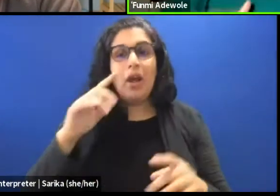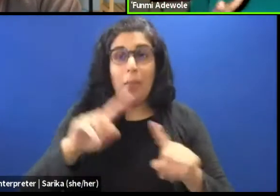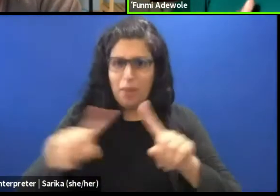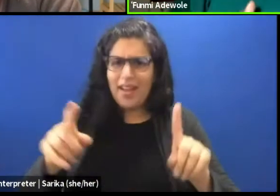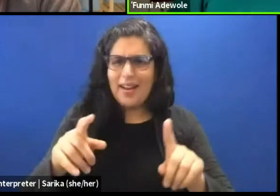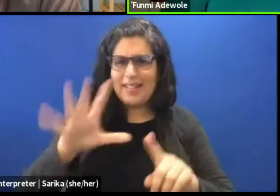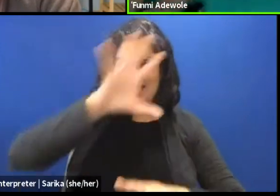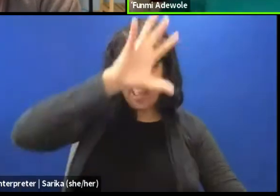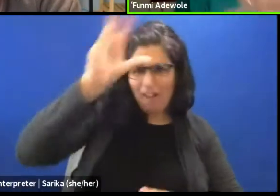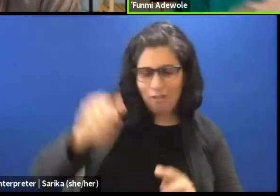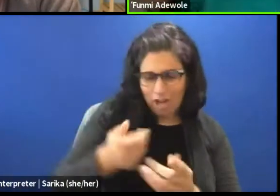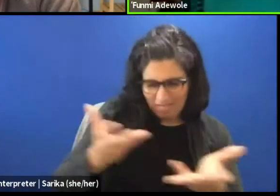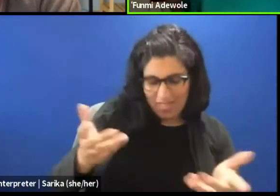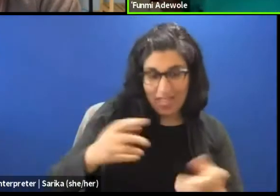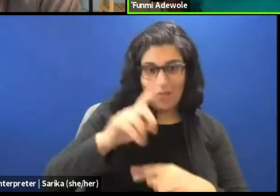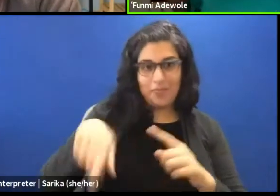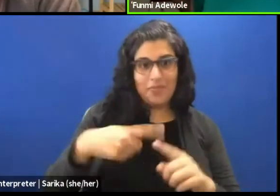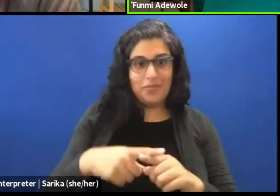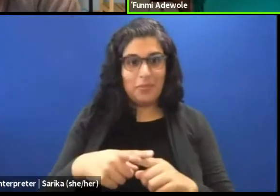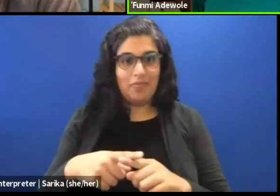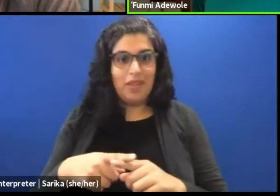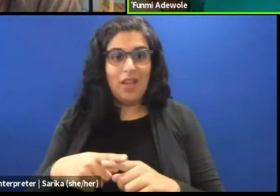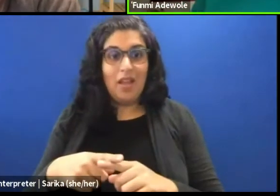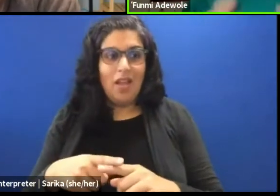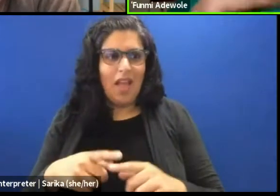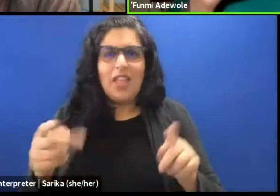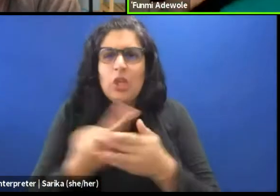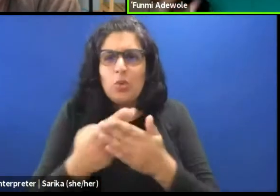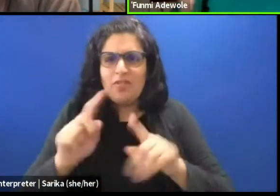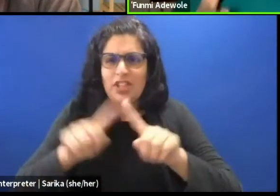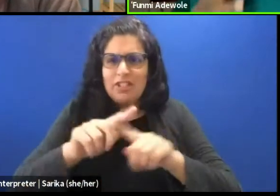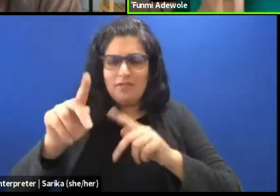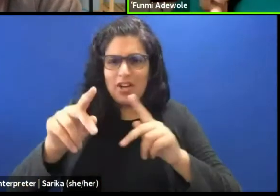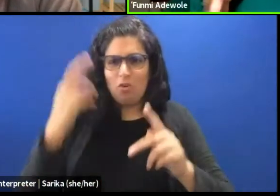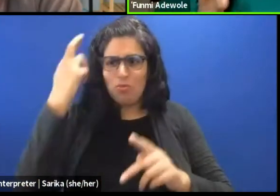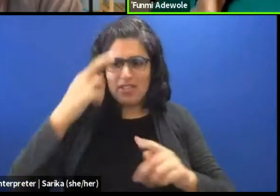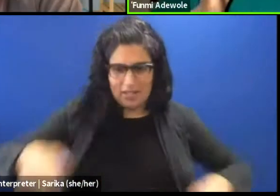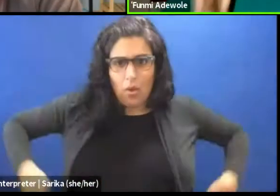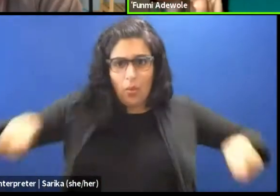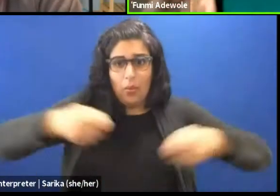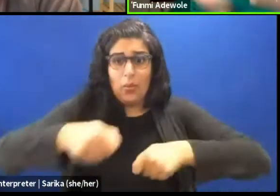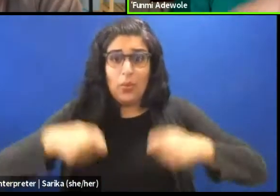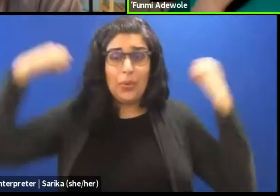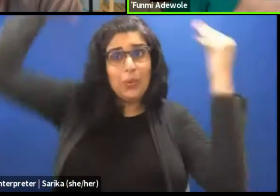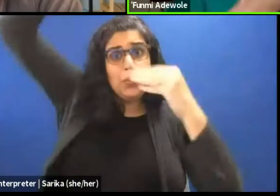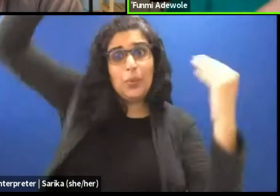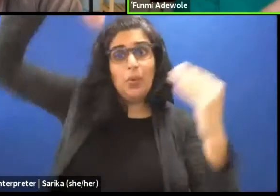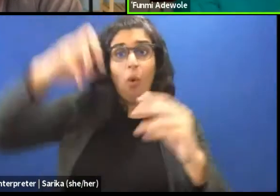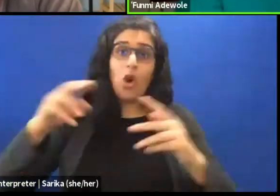When they are going to fight you they tie around you know. So this head wrap is utilizes